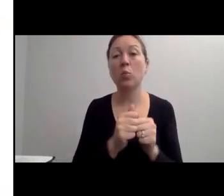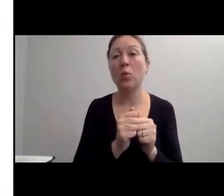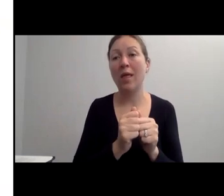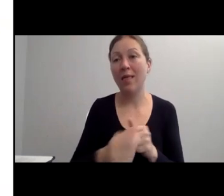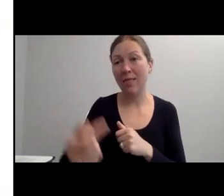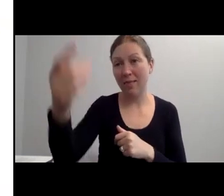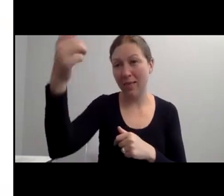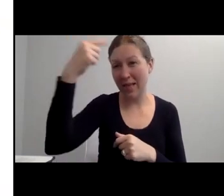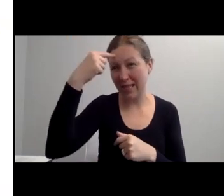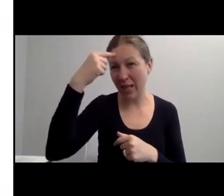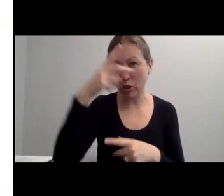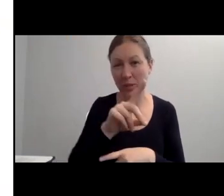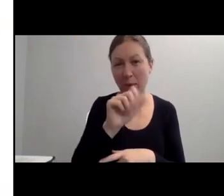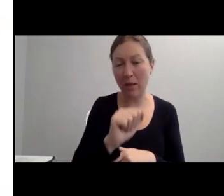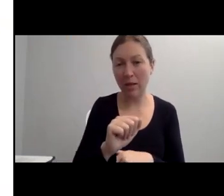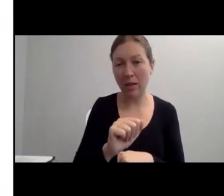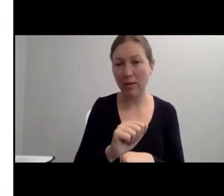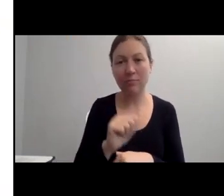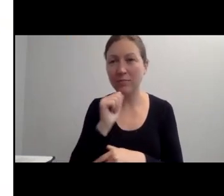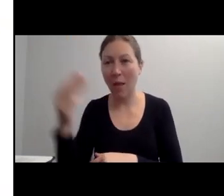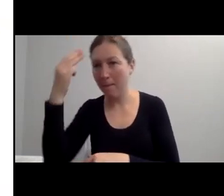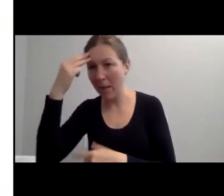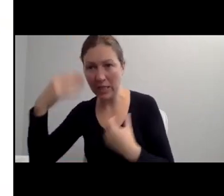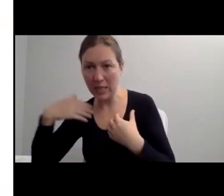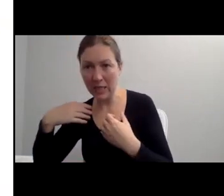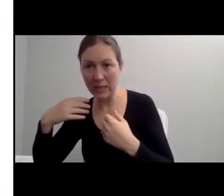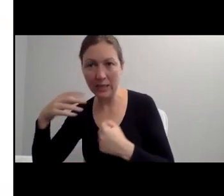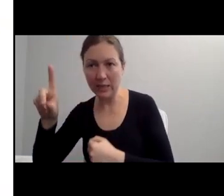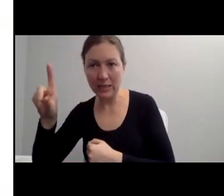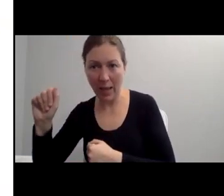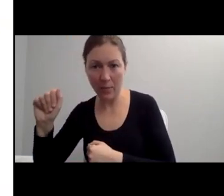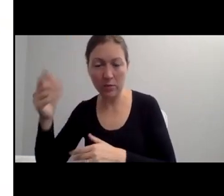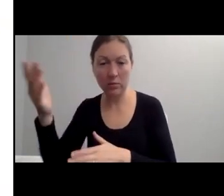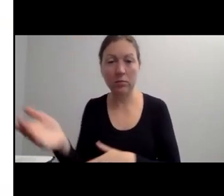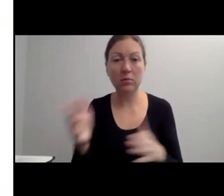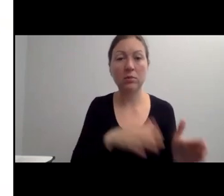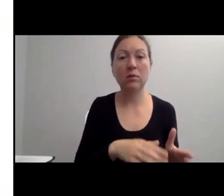QUESTIONS. ">> YES, WE DO HAVE A FEW QUESTIONS THAT HAVE COME IN ON THE CHAT.